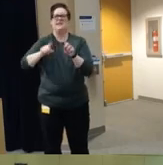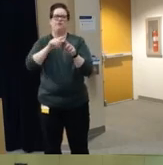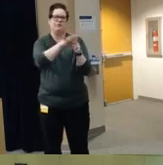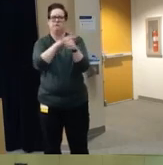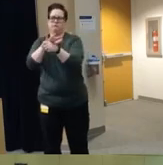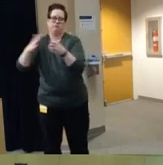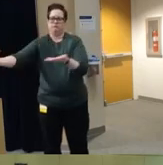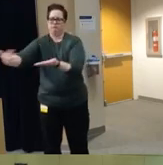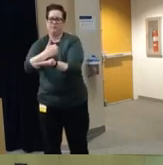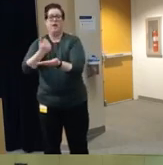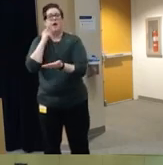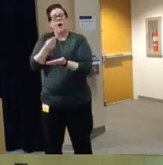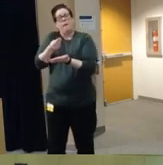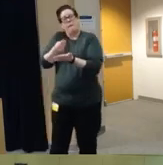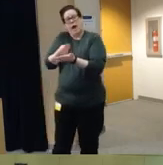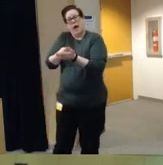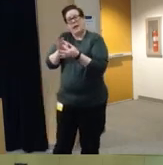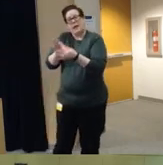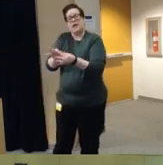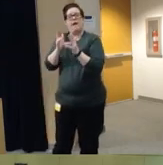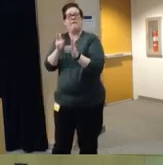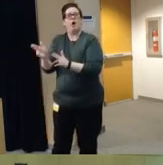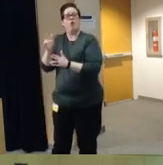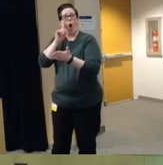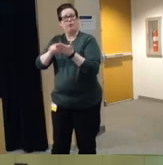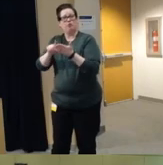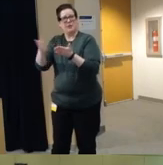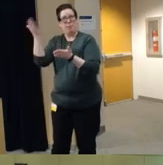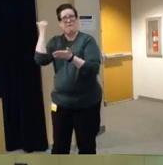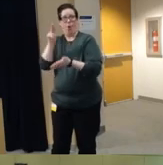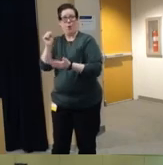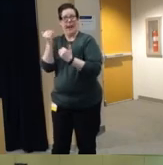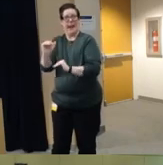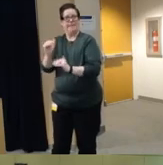for firearms research has been Limited in the past in the US um sometimes we do have